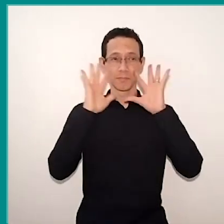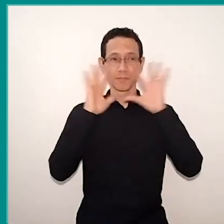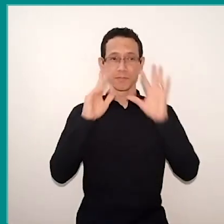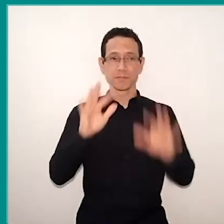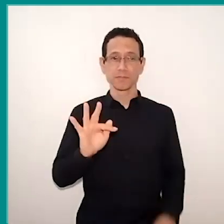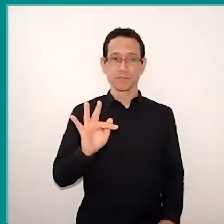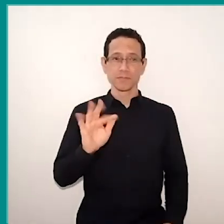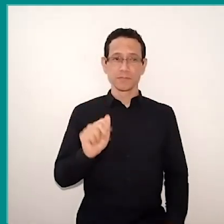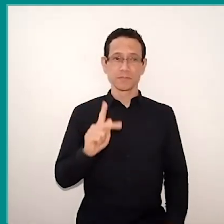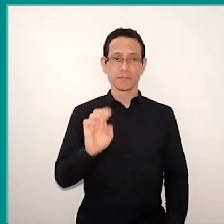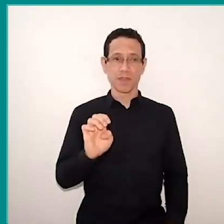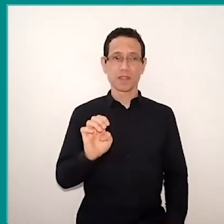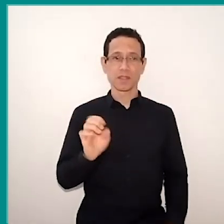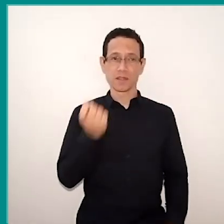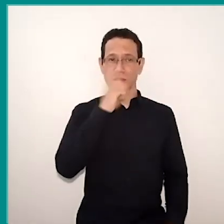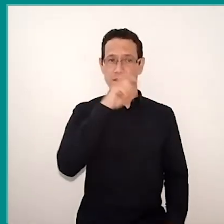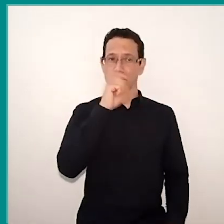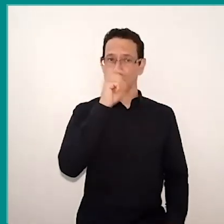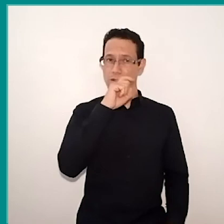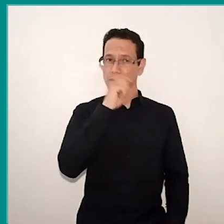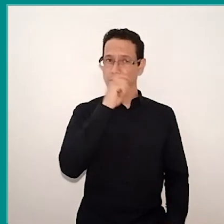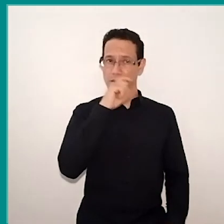I presented to them a little research